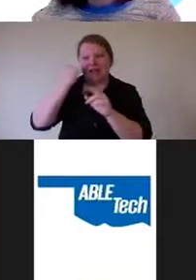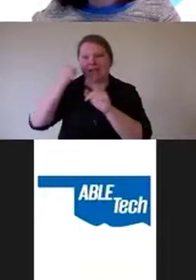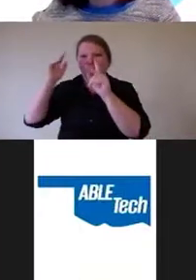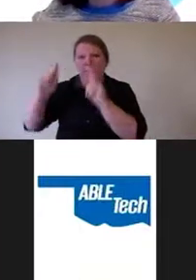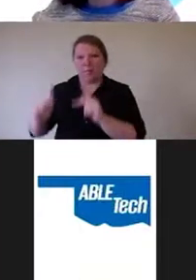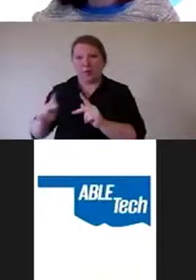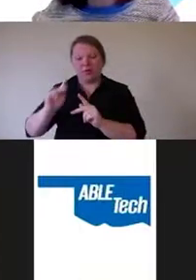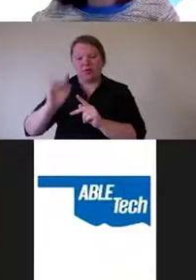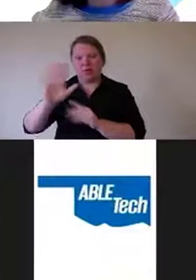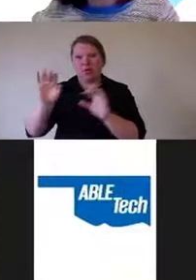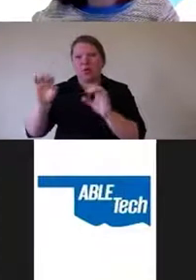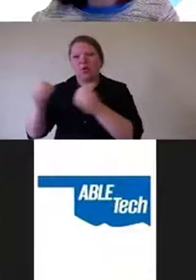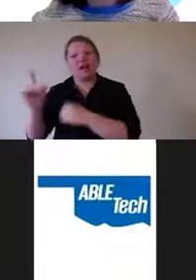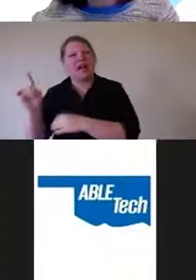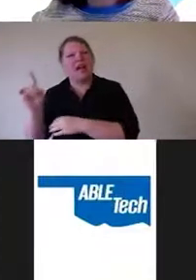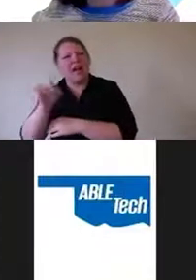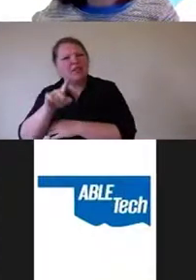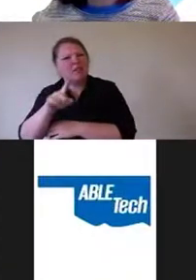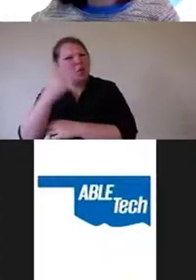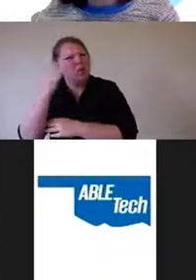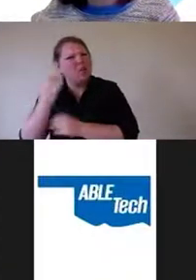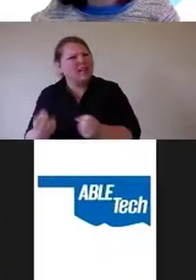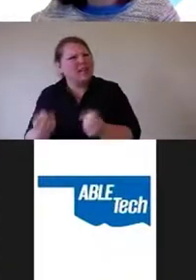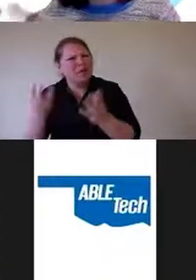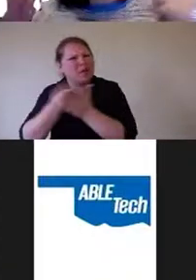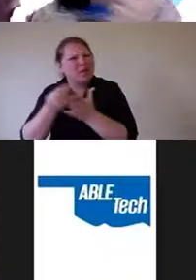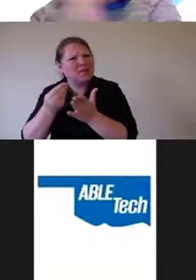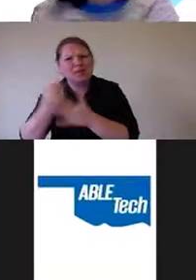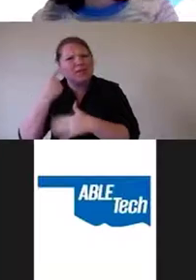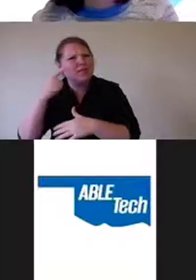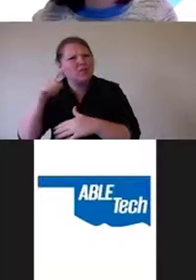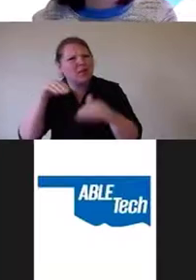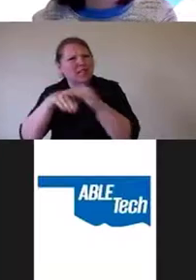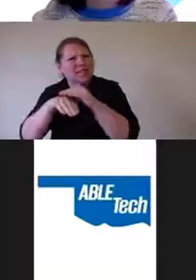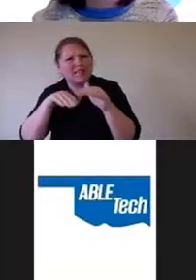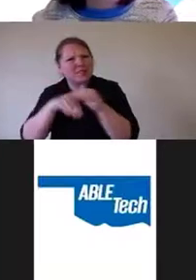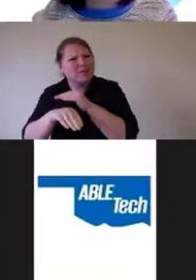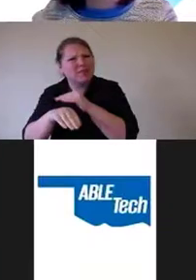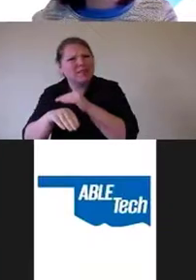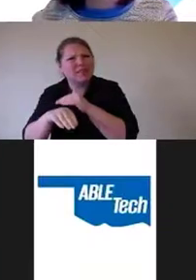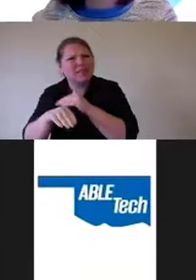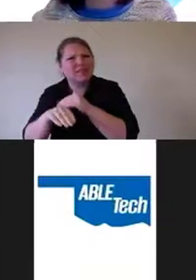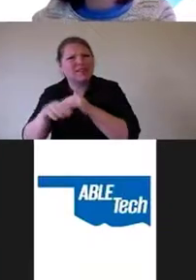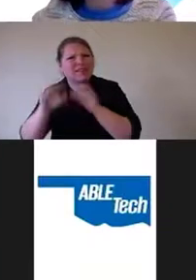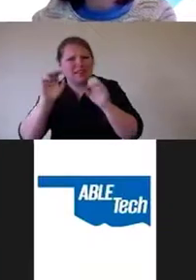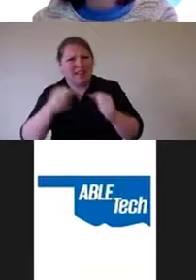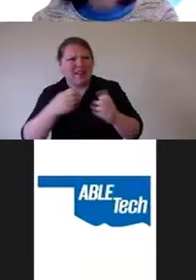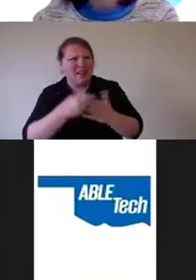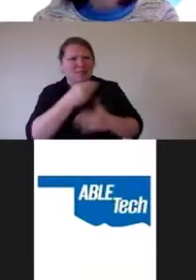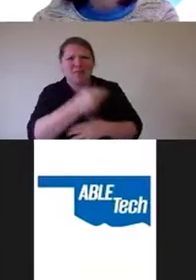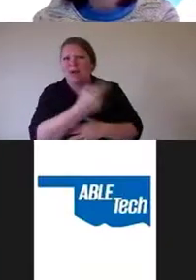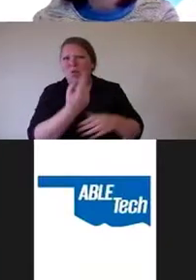why are we spending so much money on accessibility, when we could just use one of these overlays.